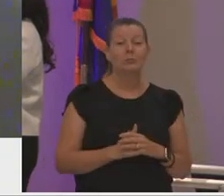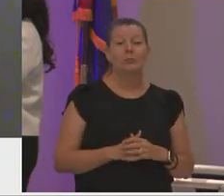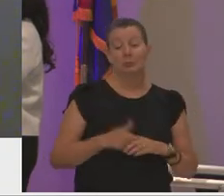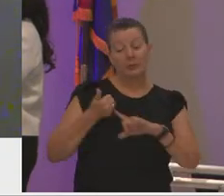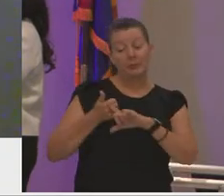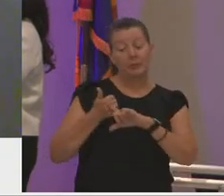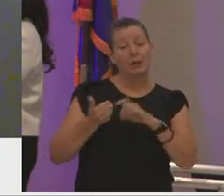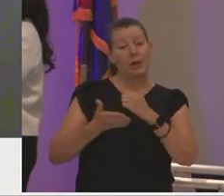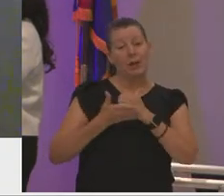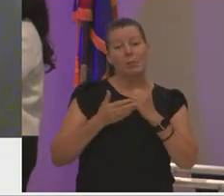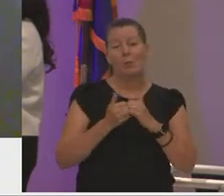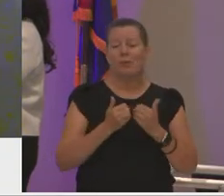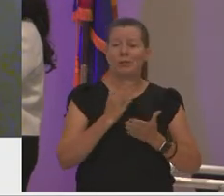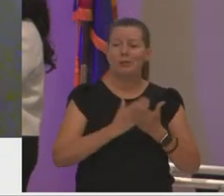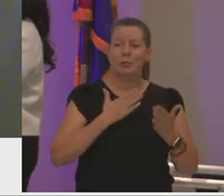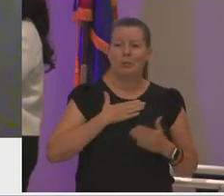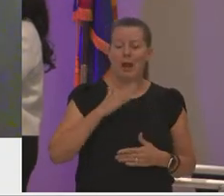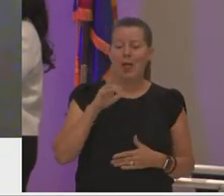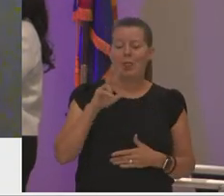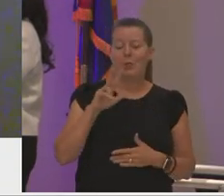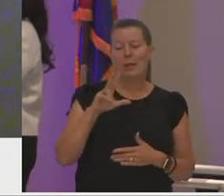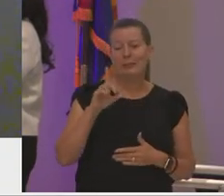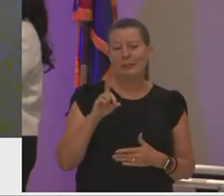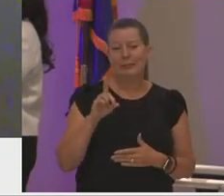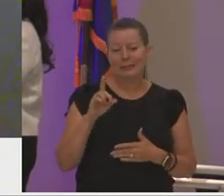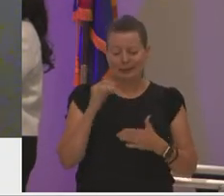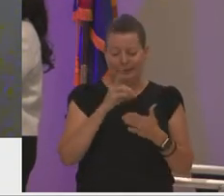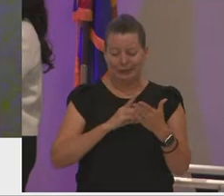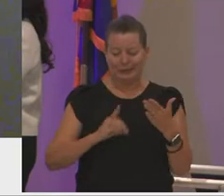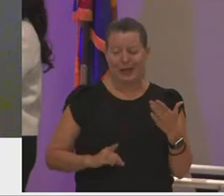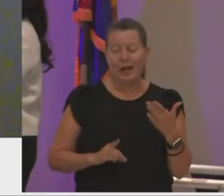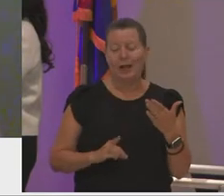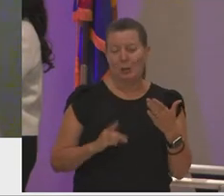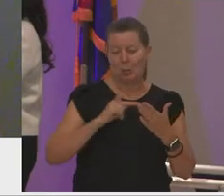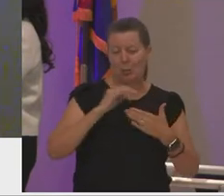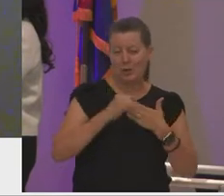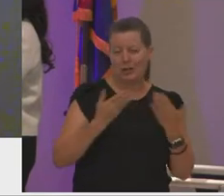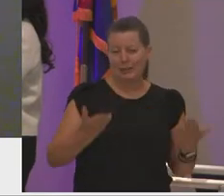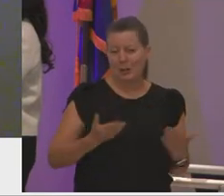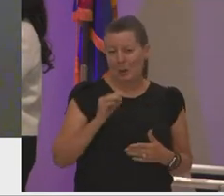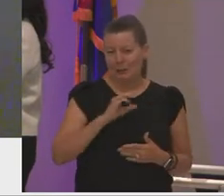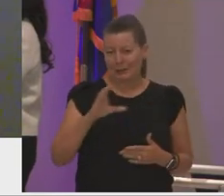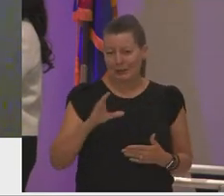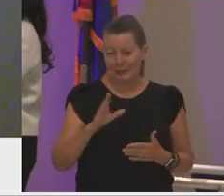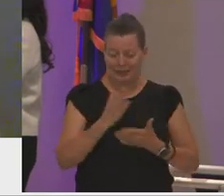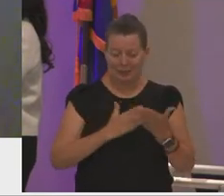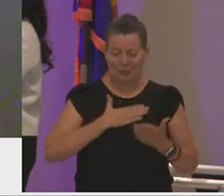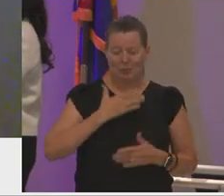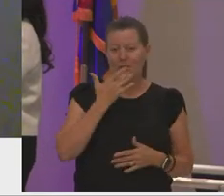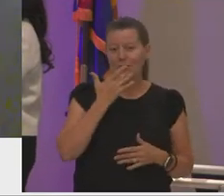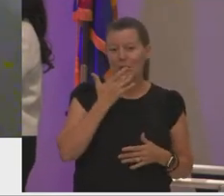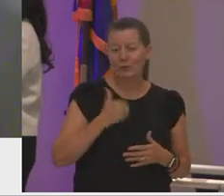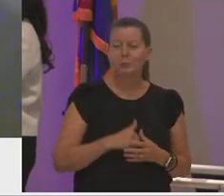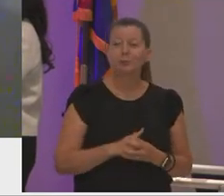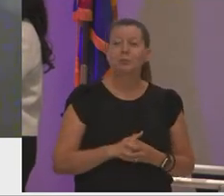with some of my 3d design class projects at mcc some of my favorites growing up and seeing my